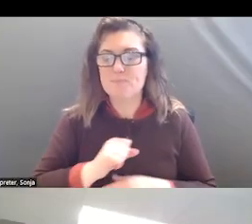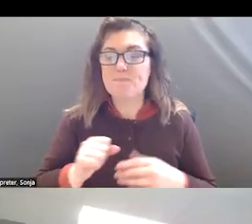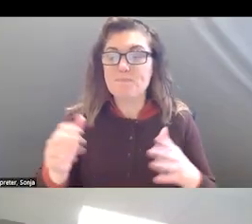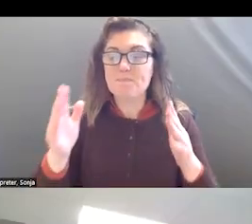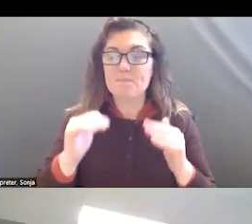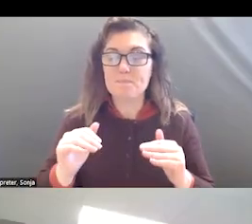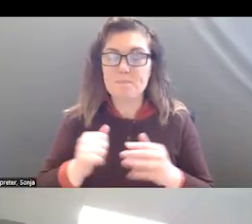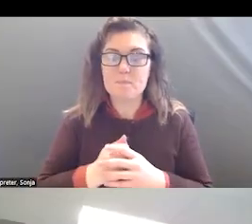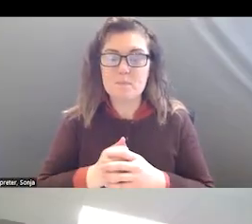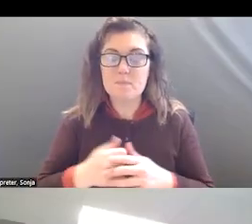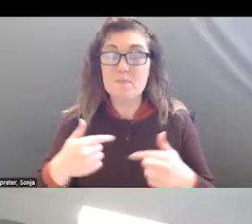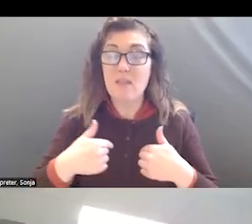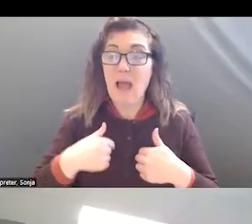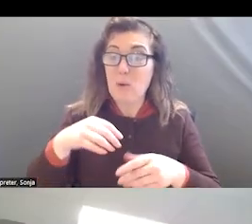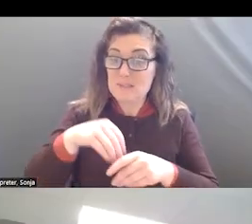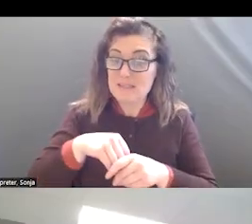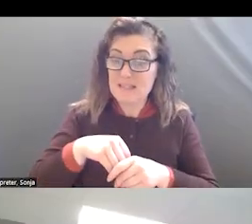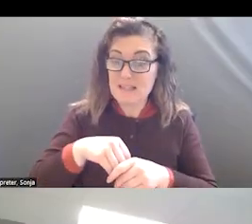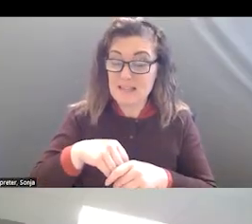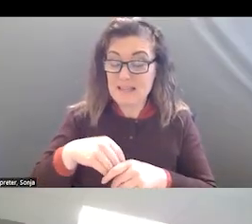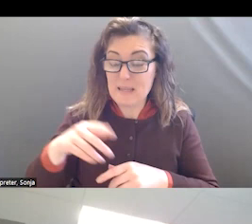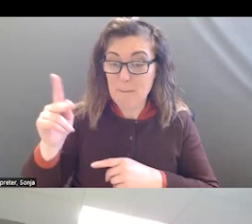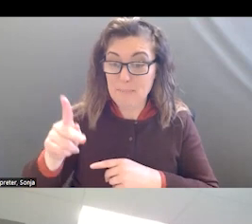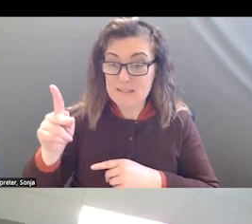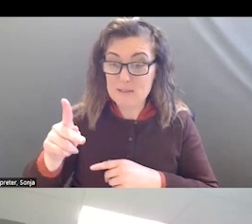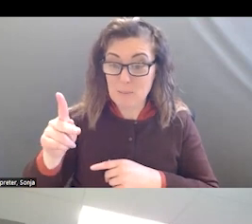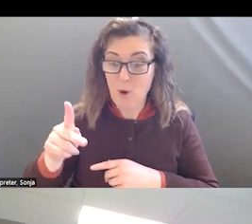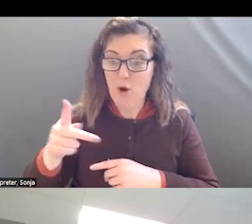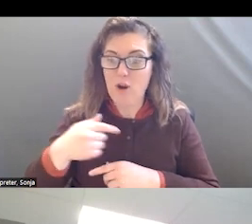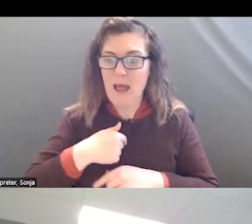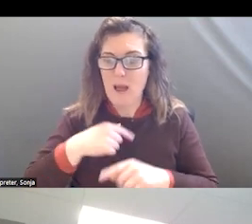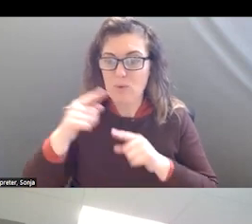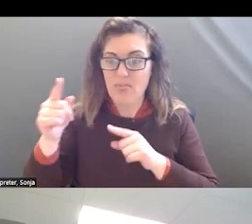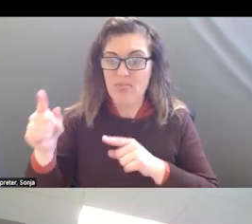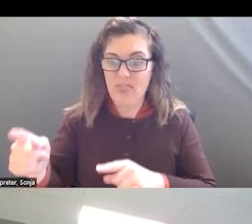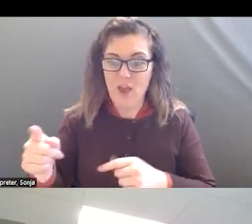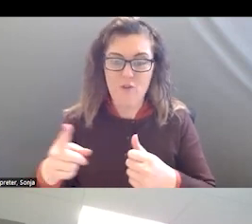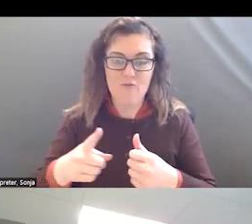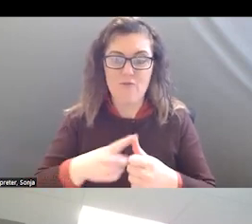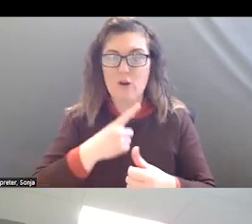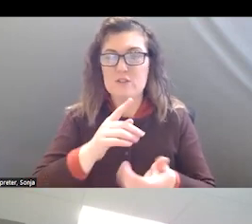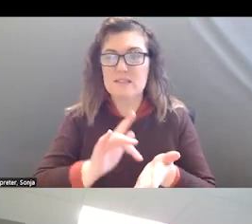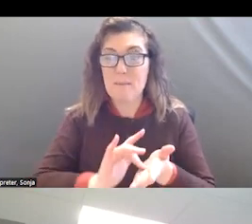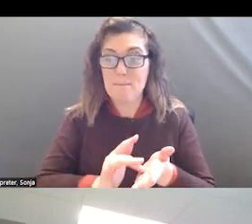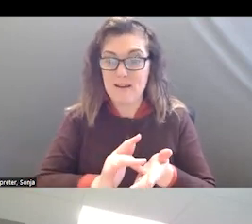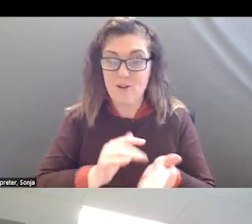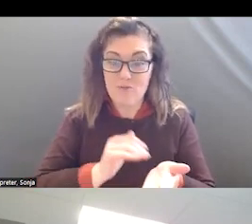I WAS IN PITTSBURGH AND HAD THE HONOR OF BEING ONE OF THE FIRST PHYSICIANS TO GIVE COMMAND